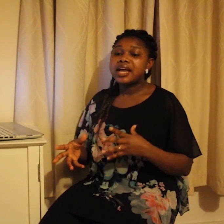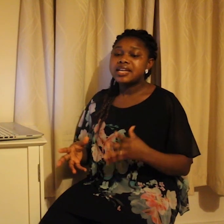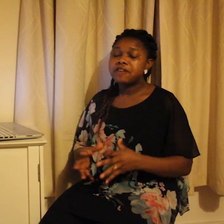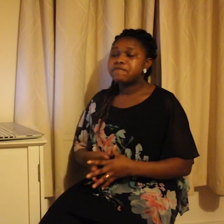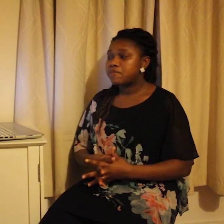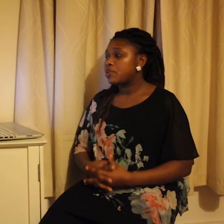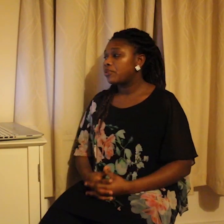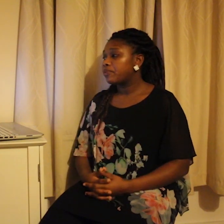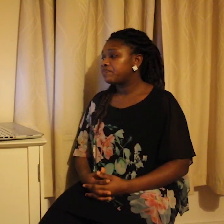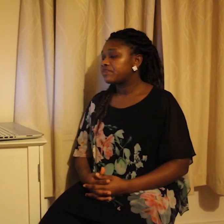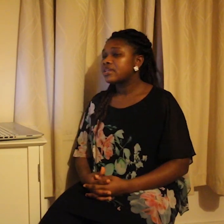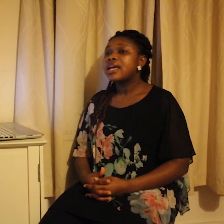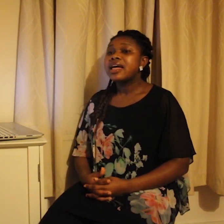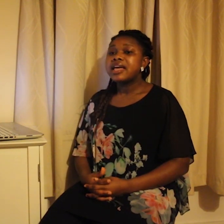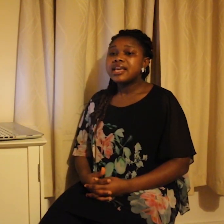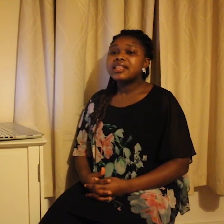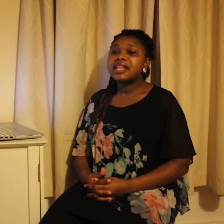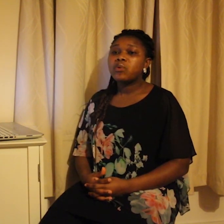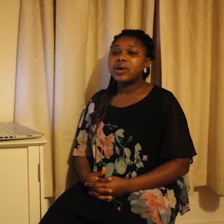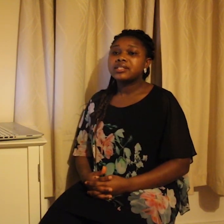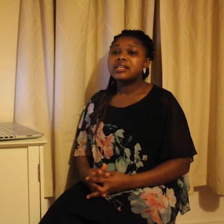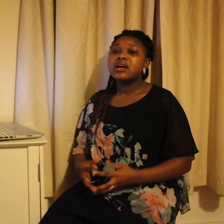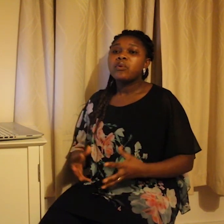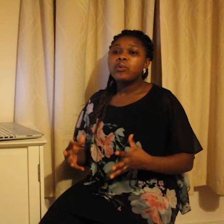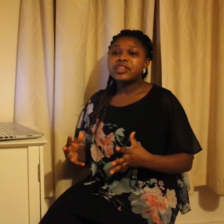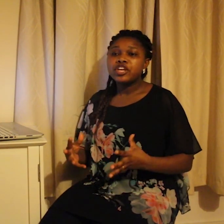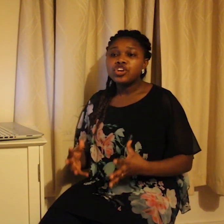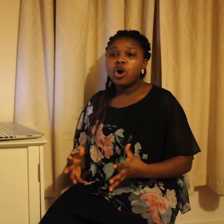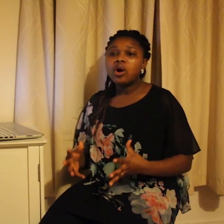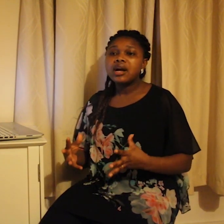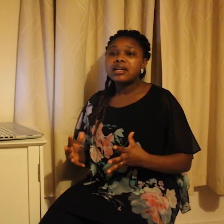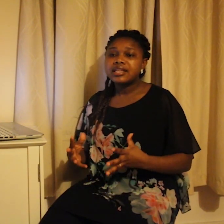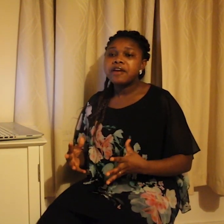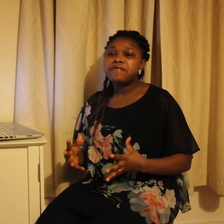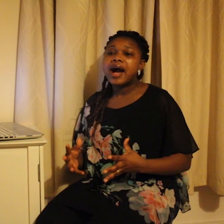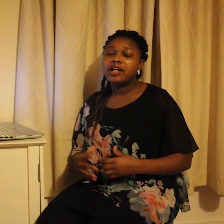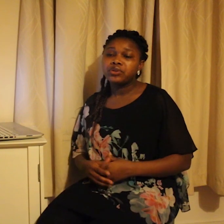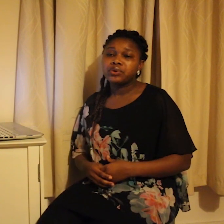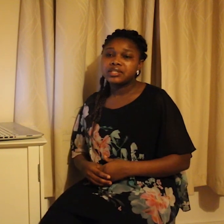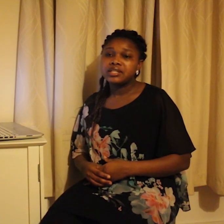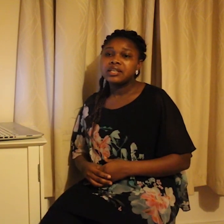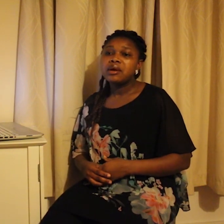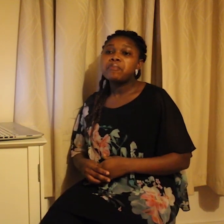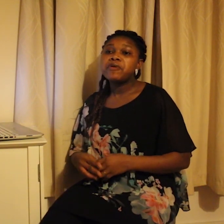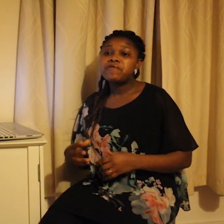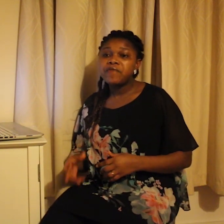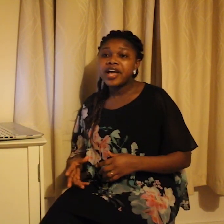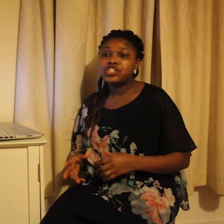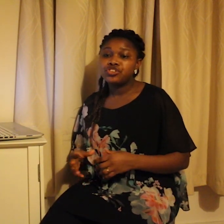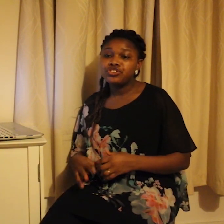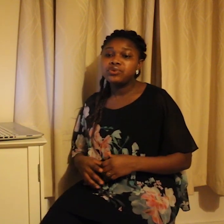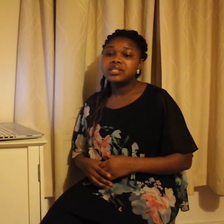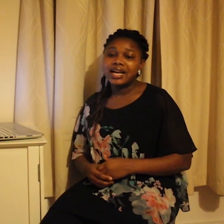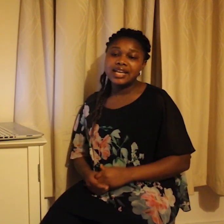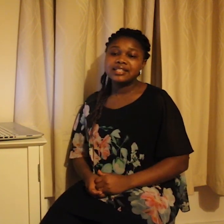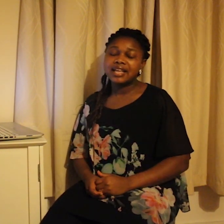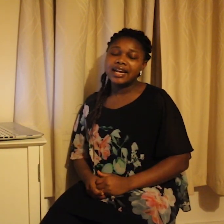and Deaf people. In other words, the young Deaf adults prefer to use Ghanaian Signed